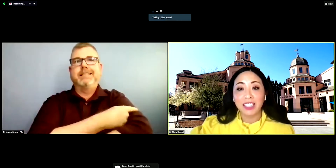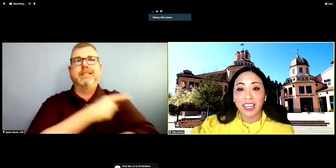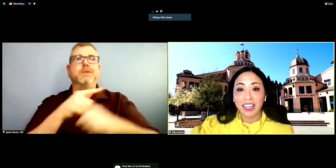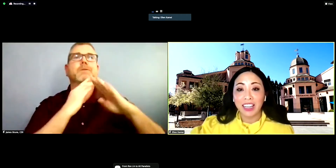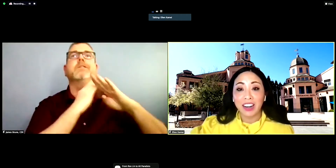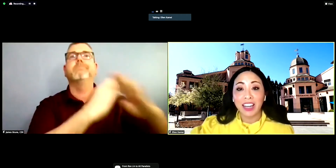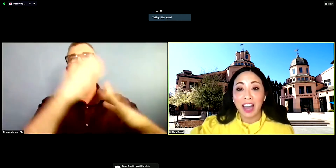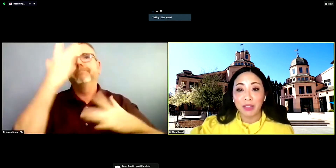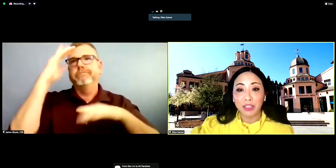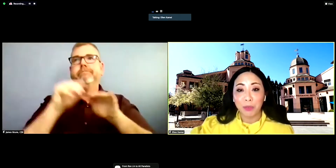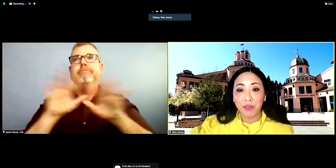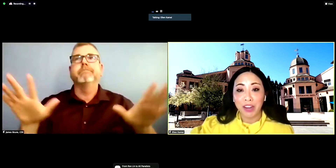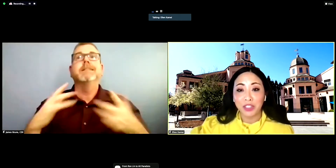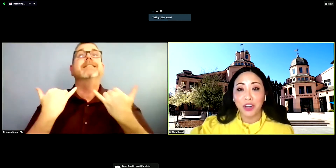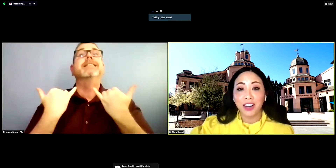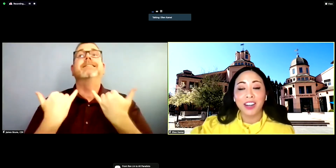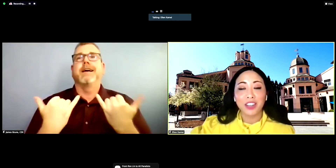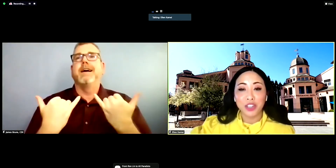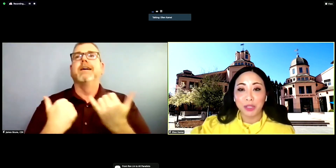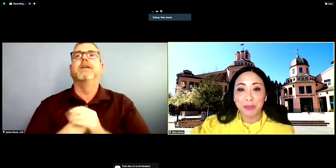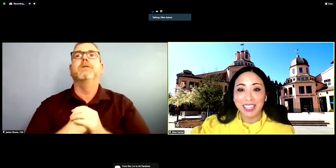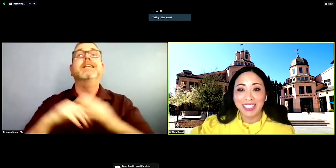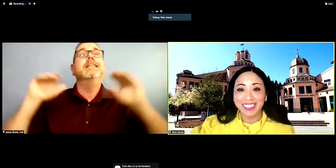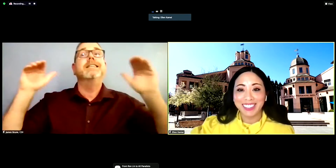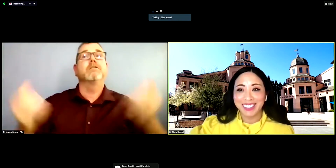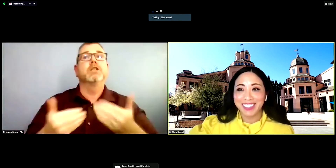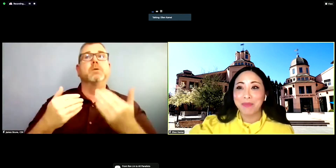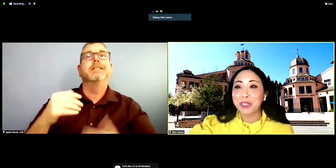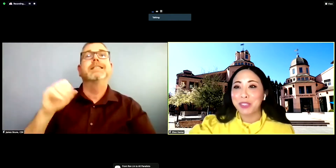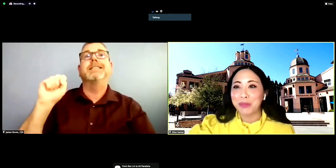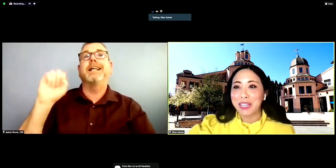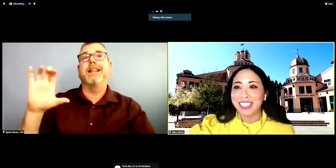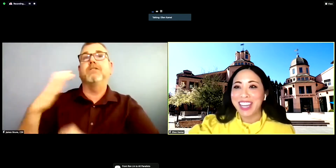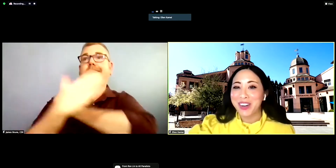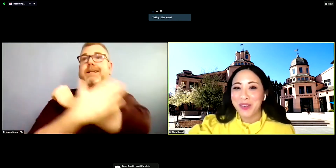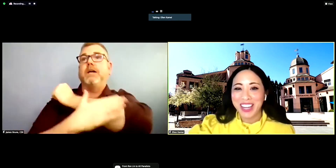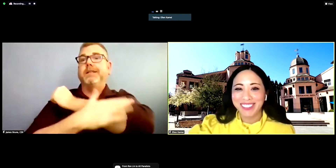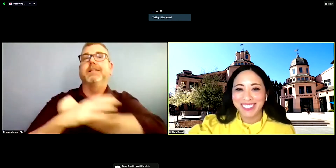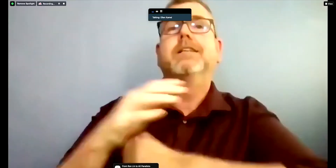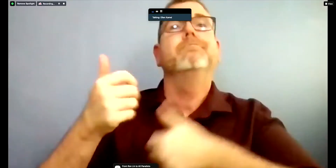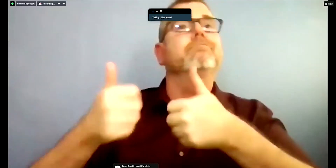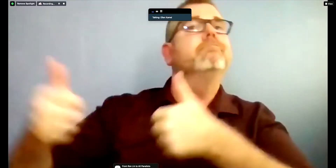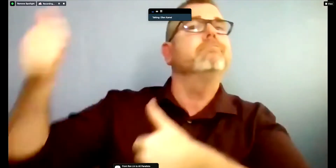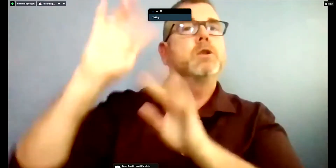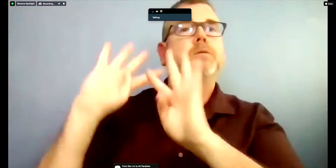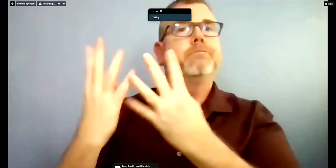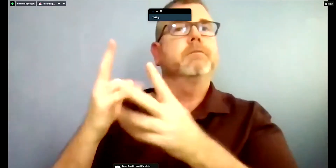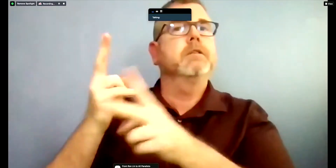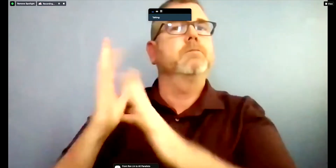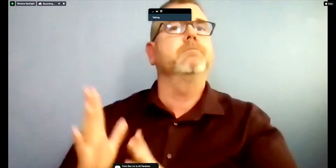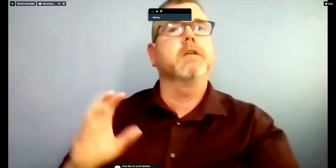our Santa Clara County Supervisor Joe Simitian. Mr. Simitian, take it away.